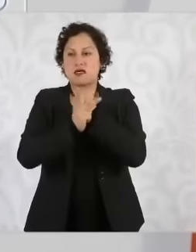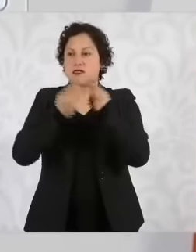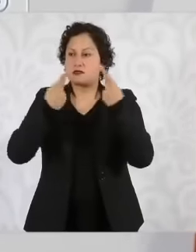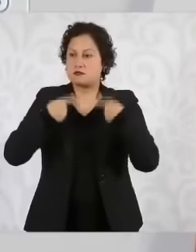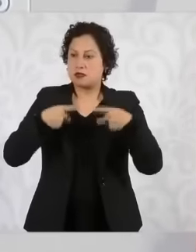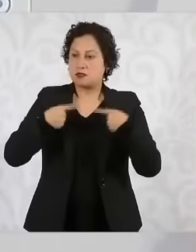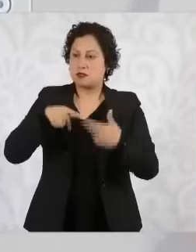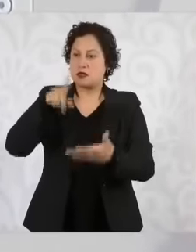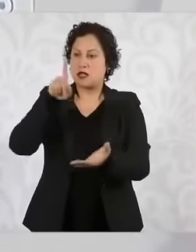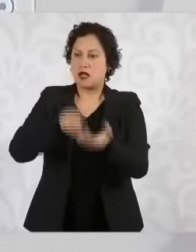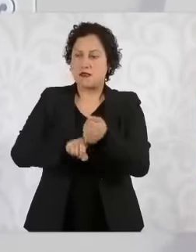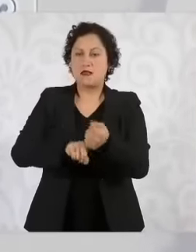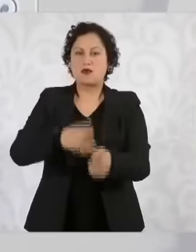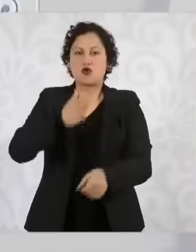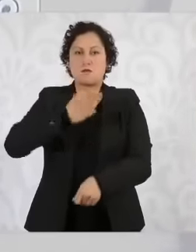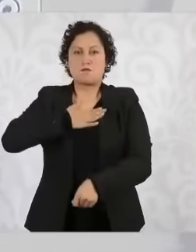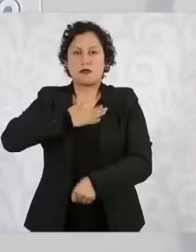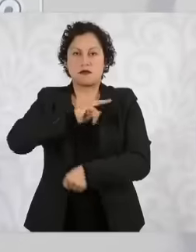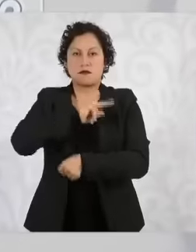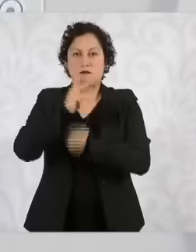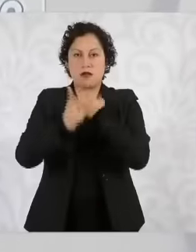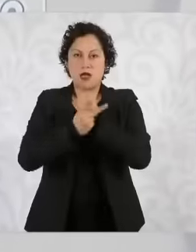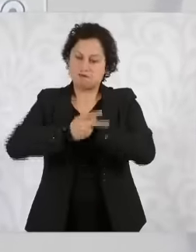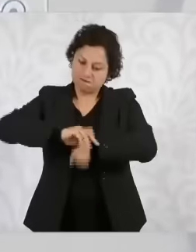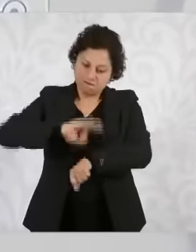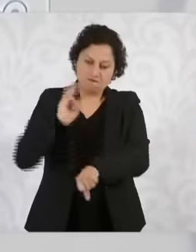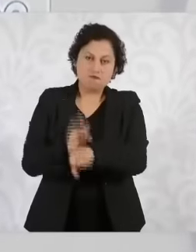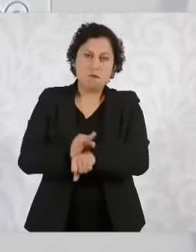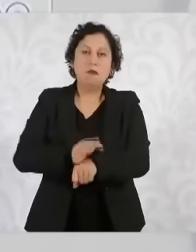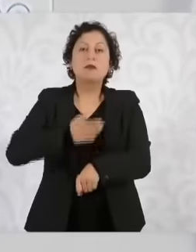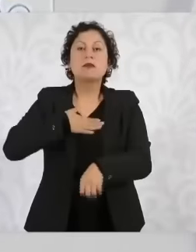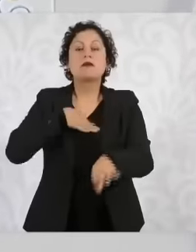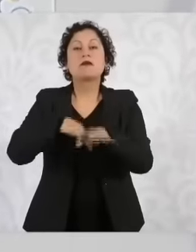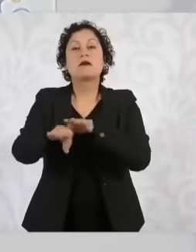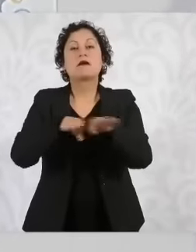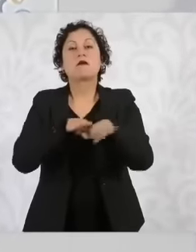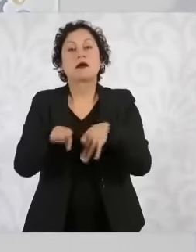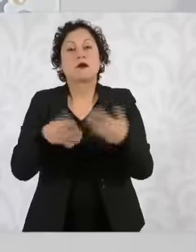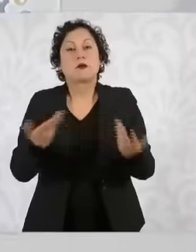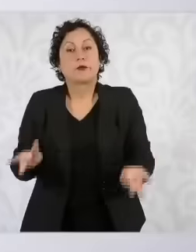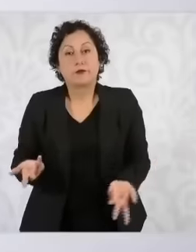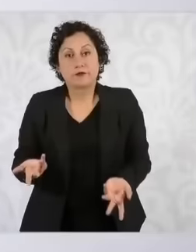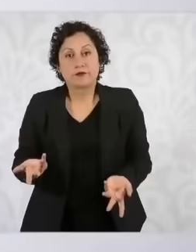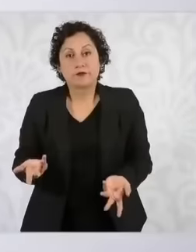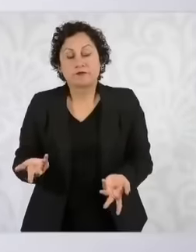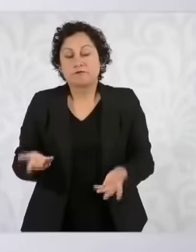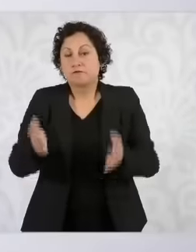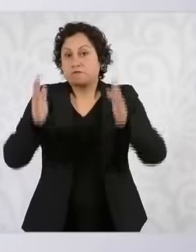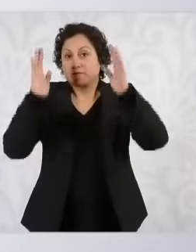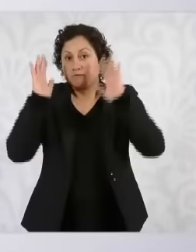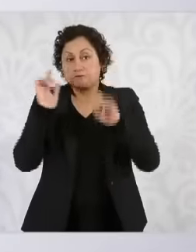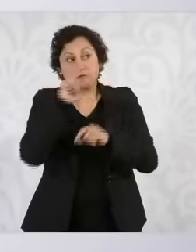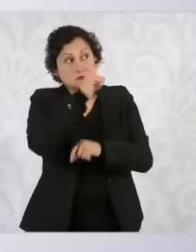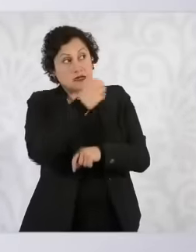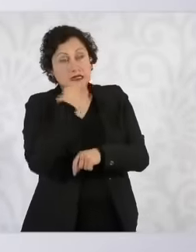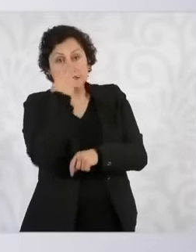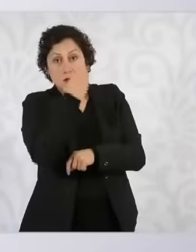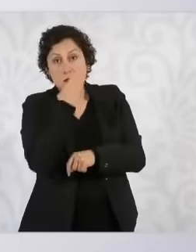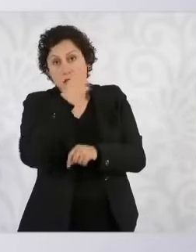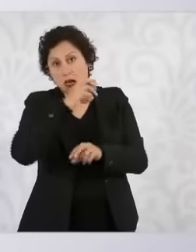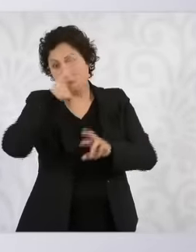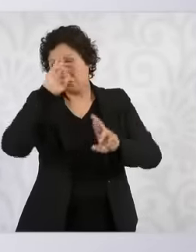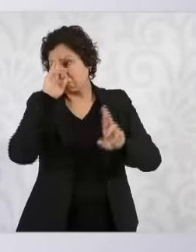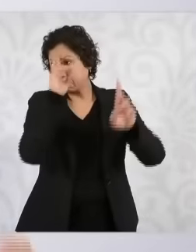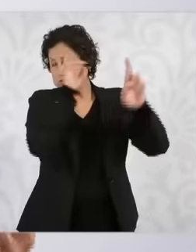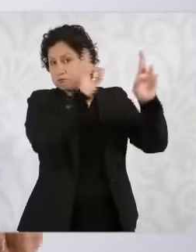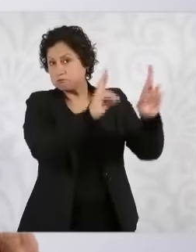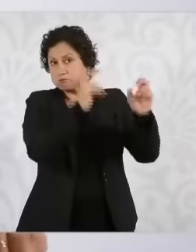too. Then the Harvard school will be very recognized. But it would be good if the